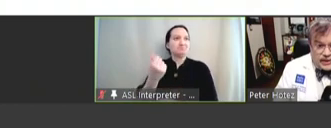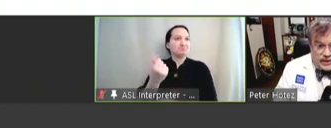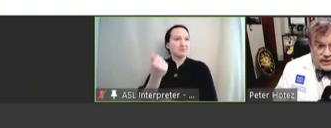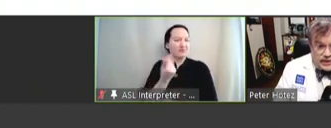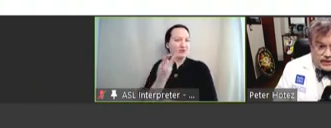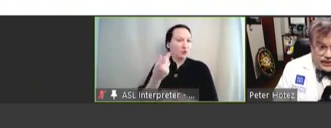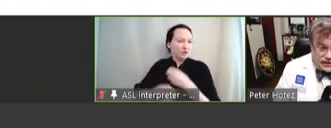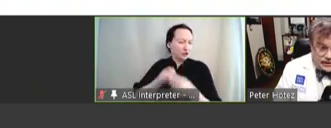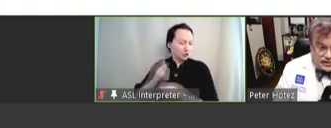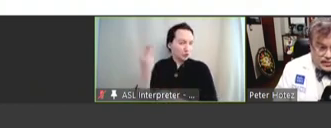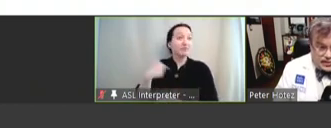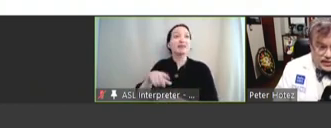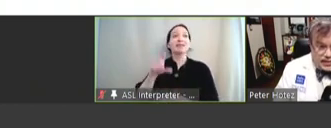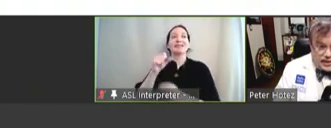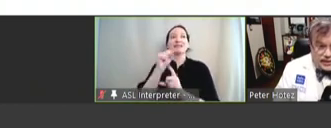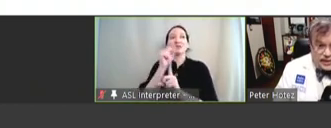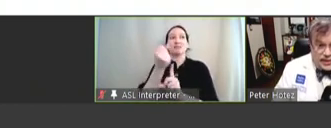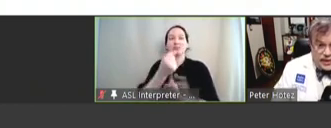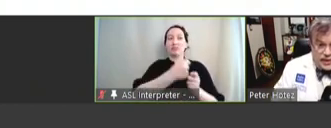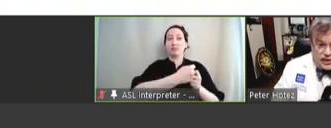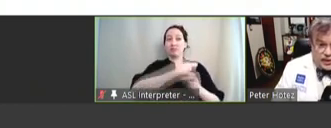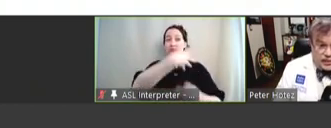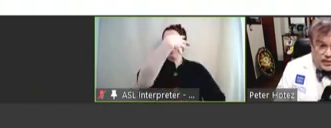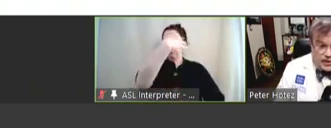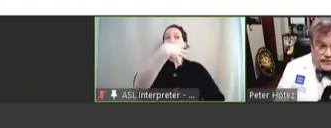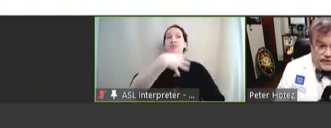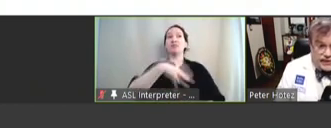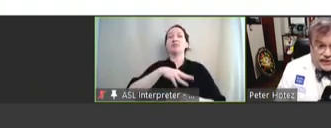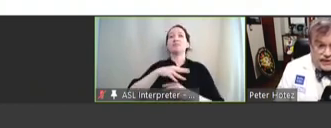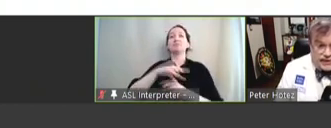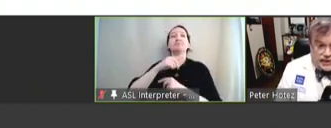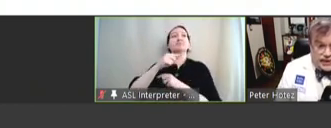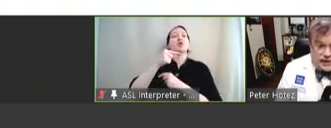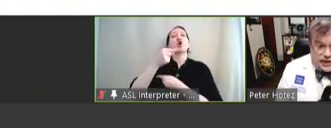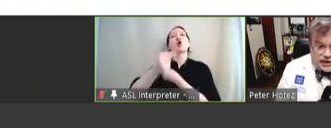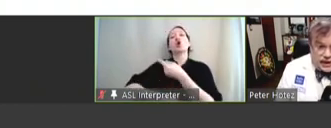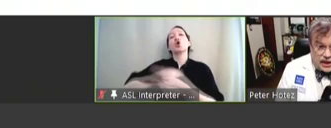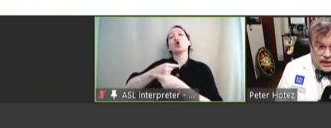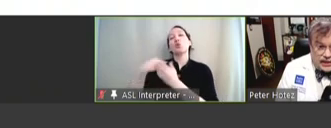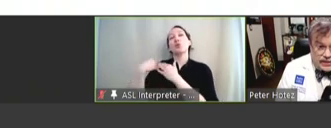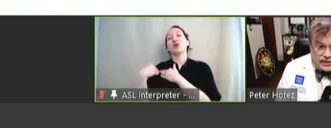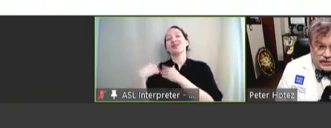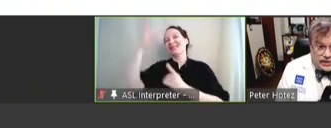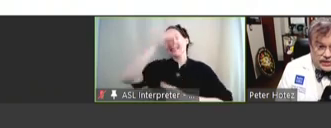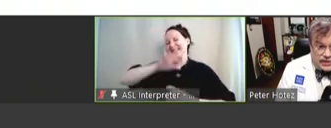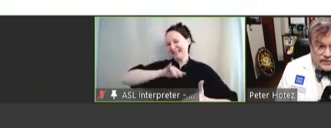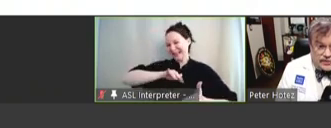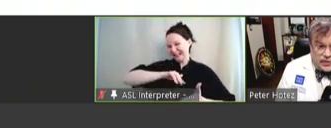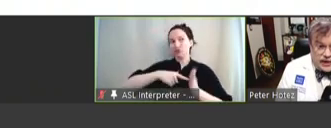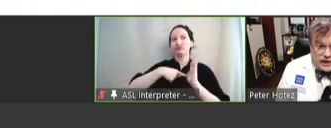This condition as enumerated by the global burden of disease study shows the list of 20,